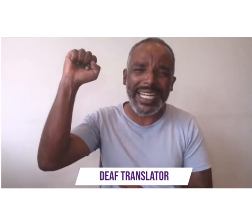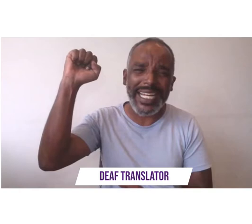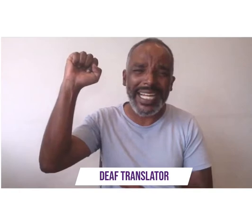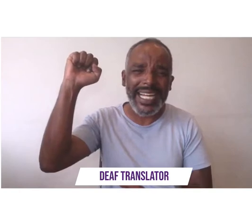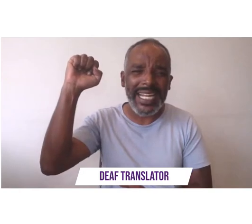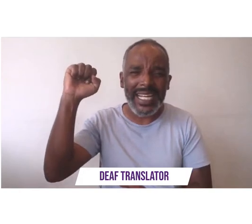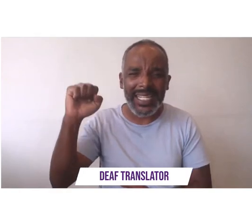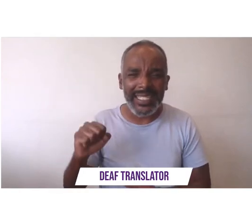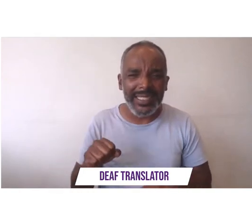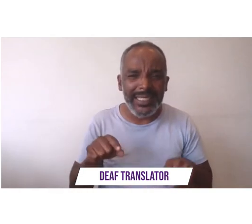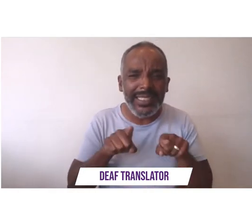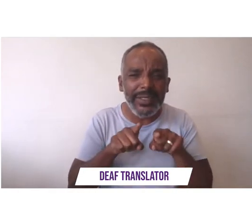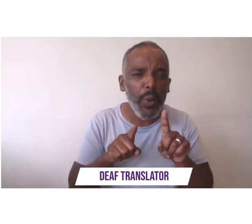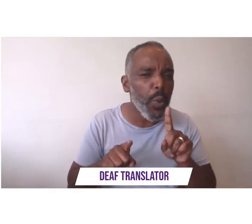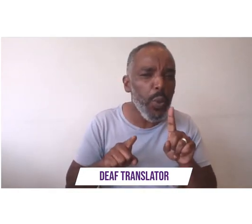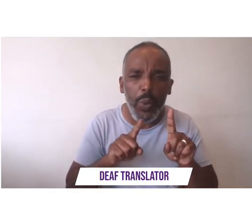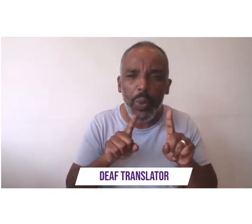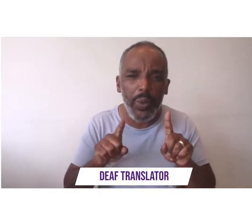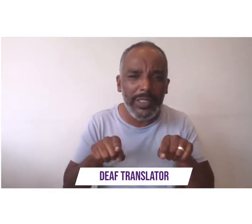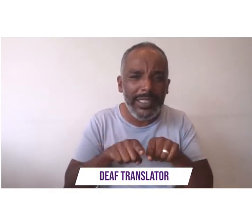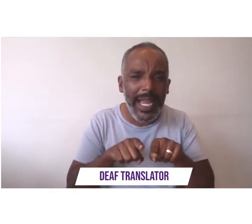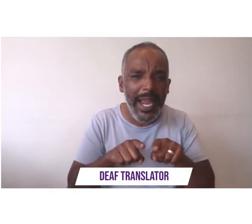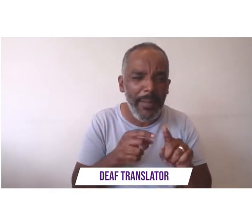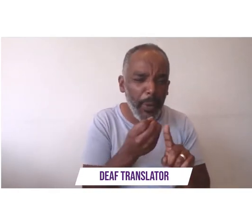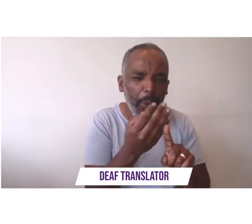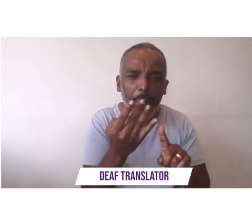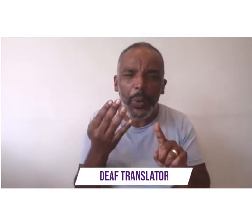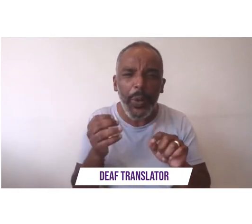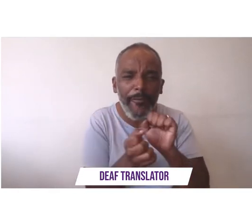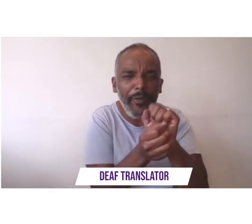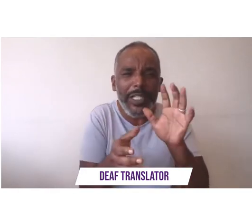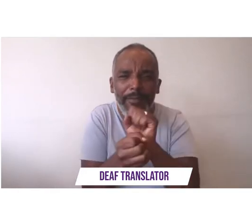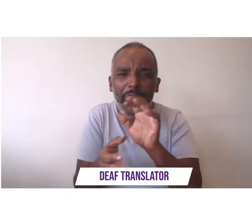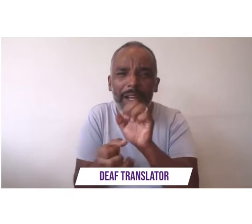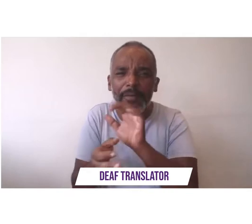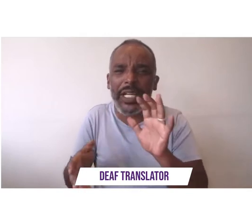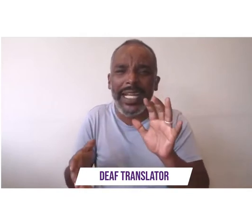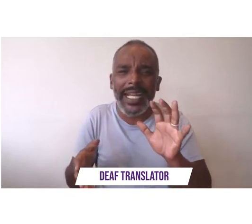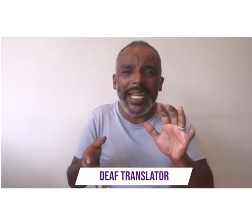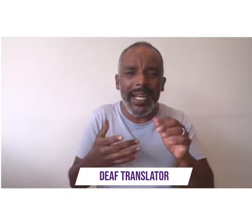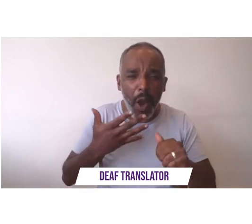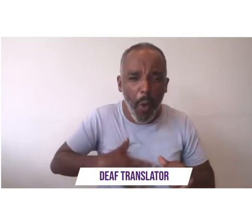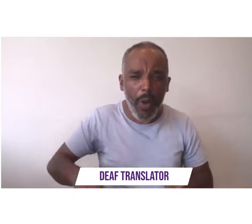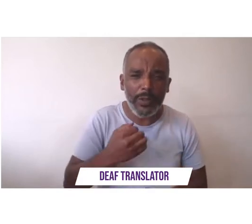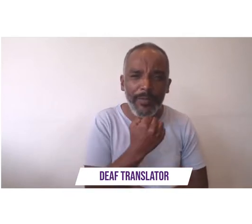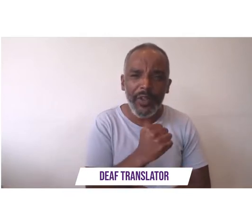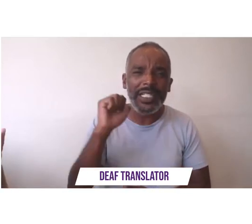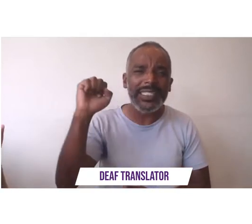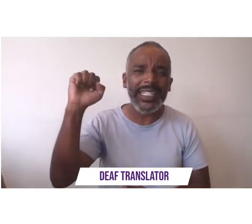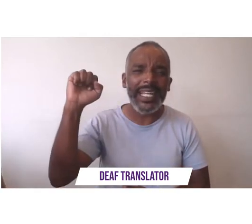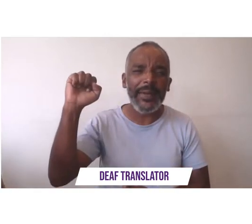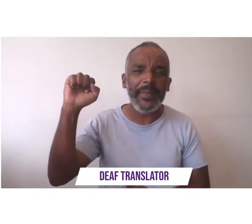ourselves like dandelions with just another breeze i know that i need to be free there's a way